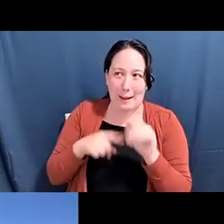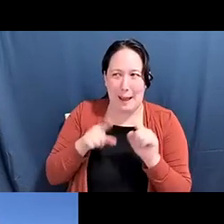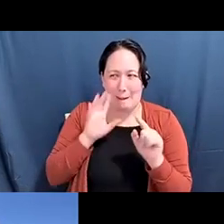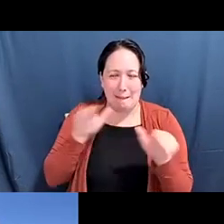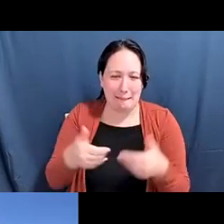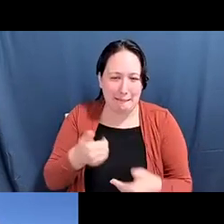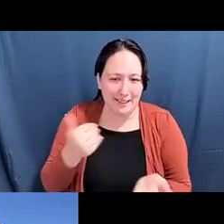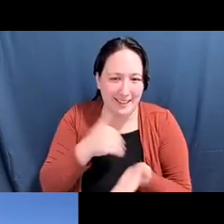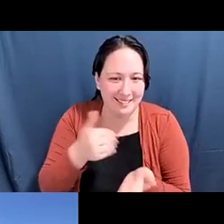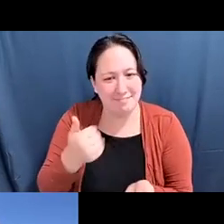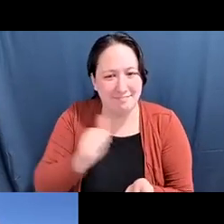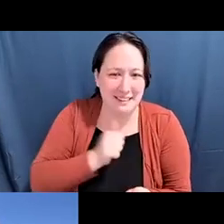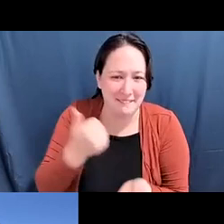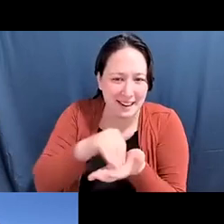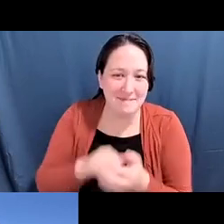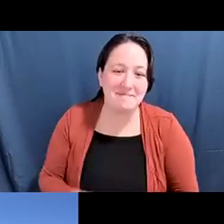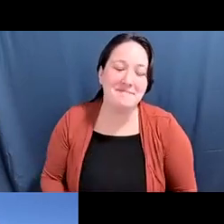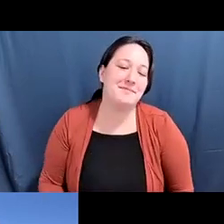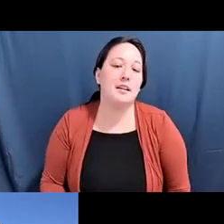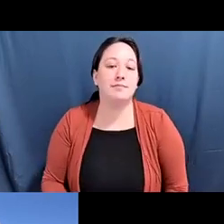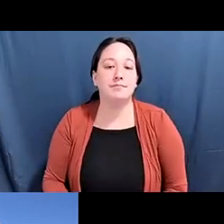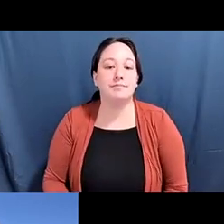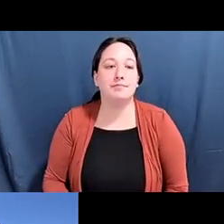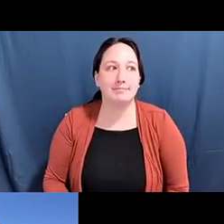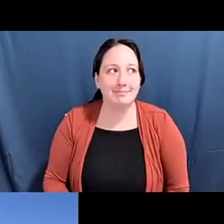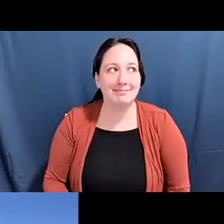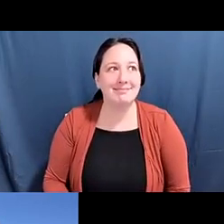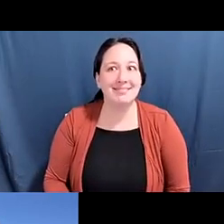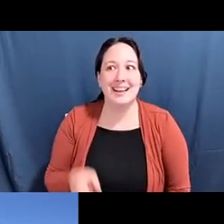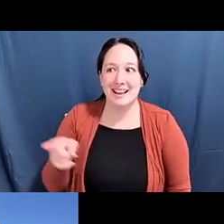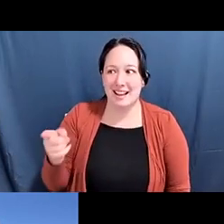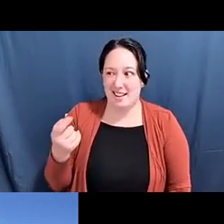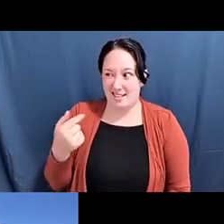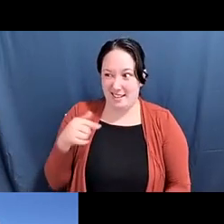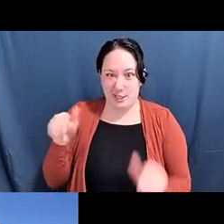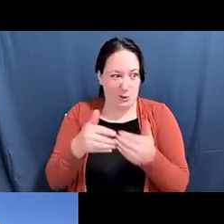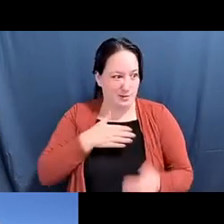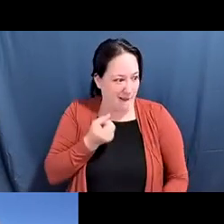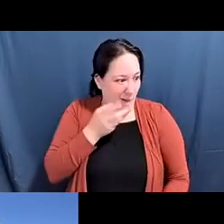pam tau lee: So it's um... I've been asked to kind of introduce my own activism and a little bit about the chapter.